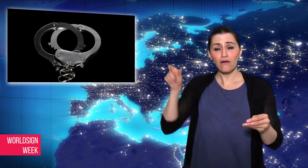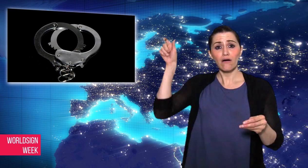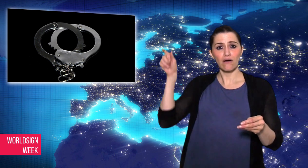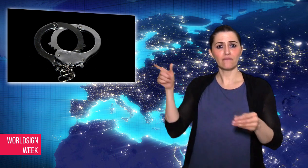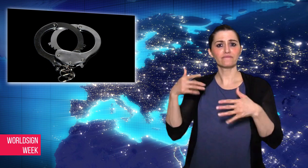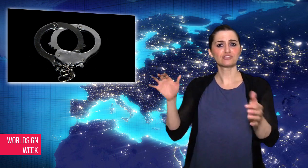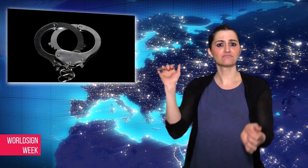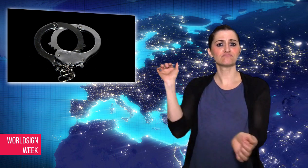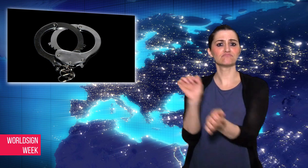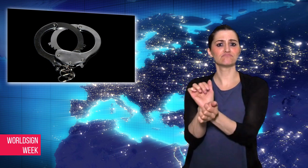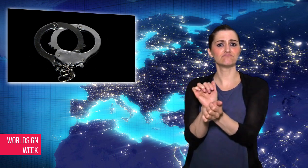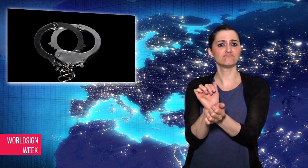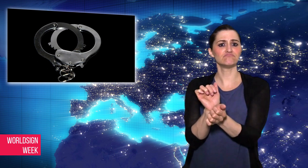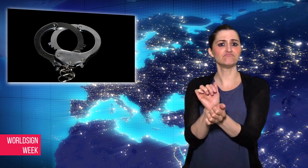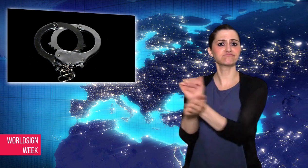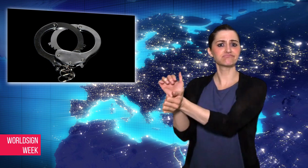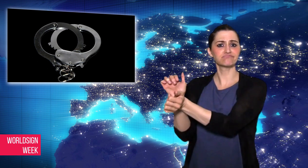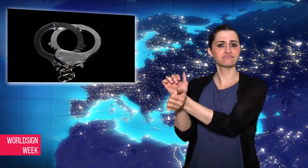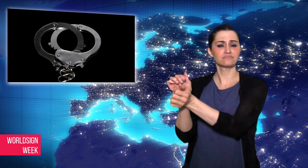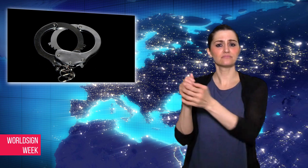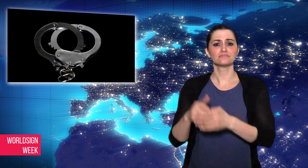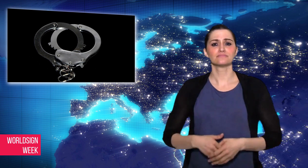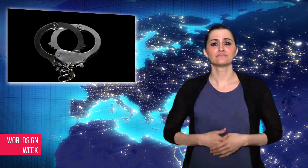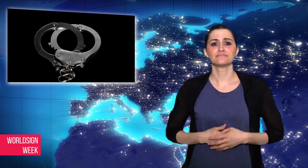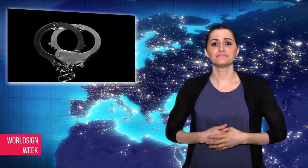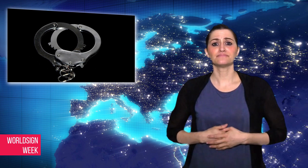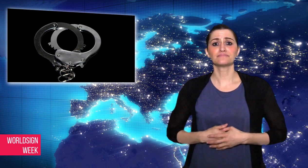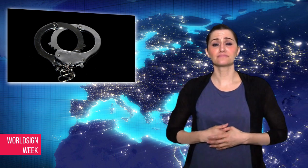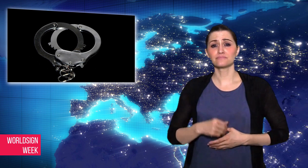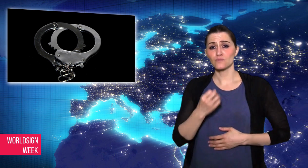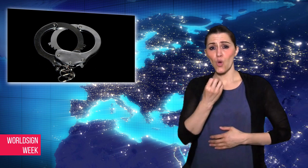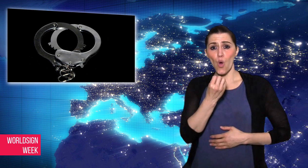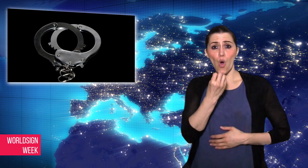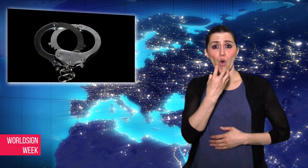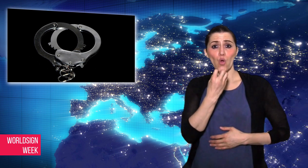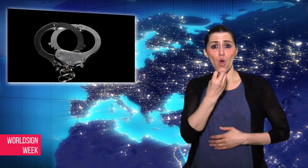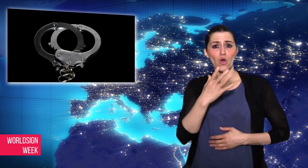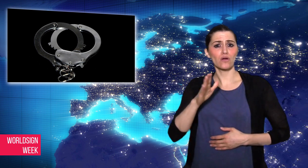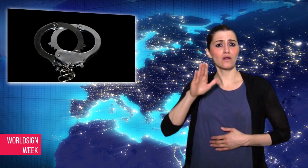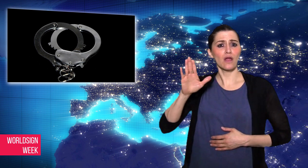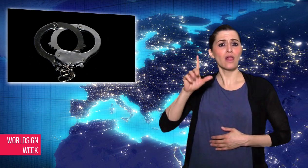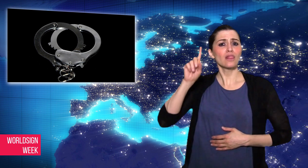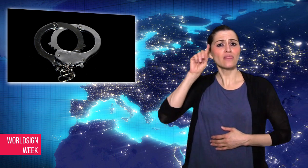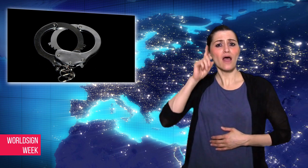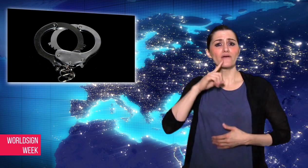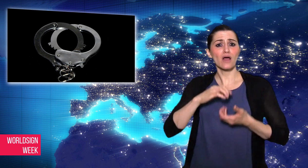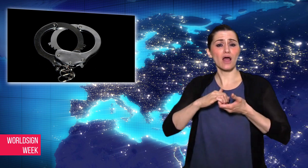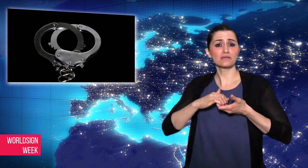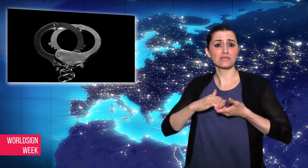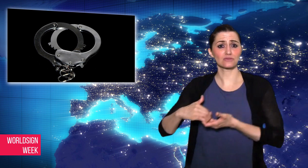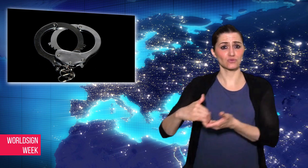of 44 deaf people who were drawn into